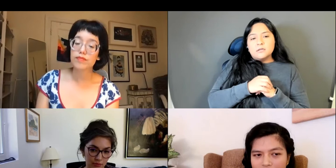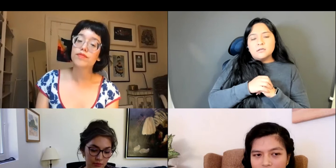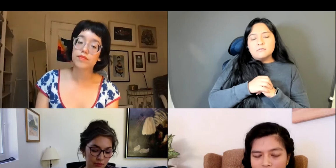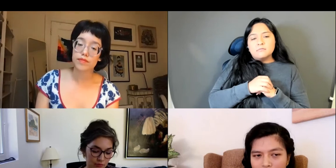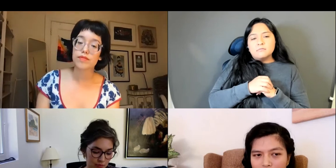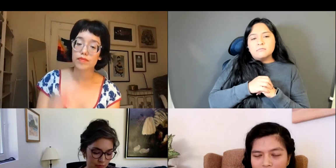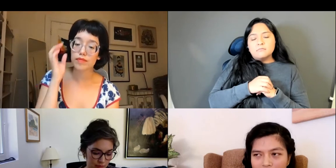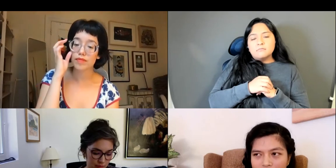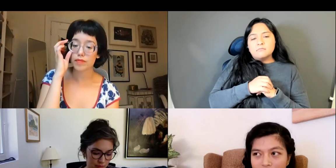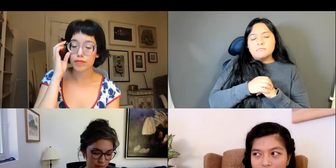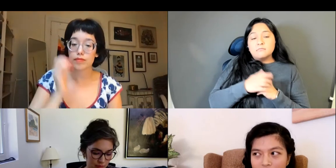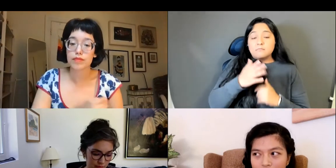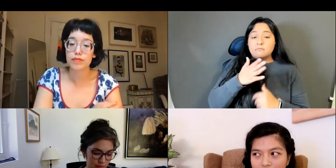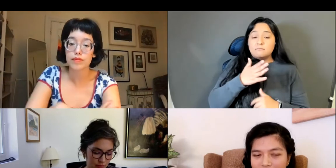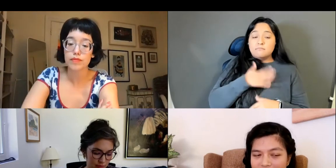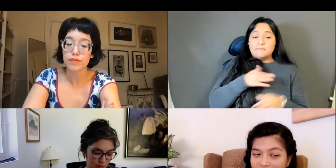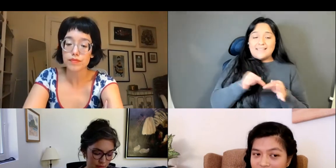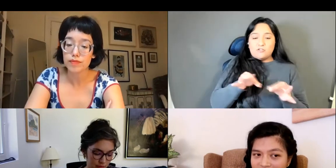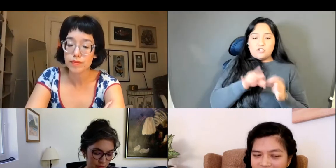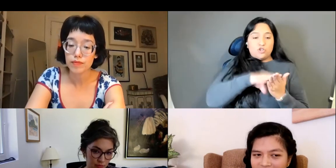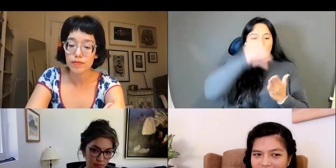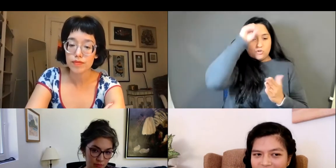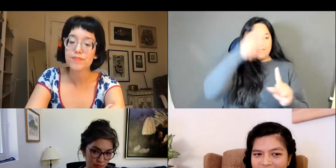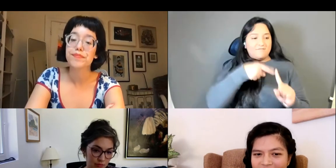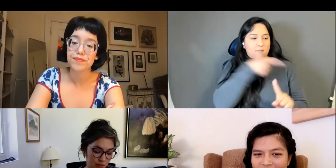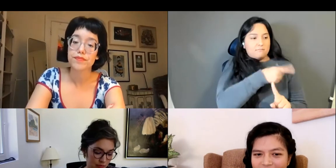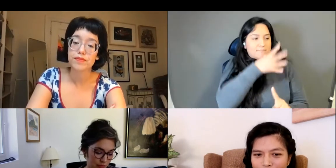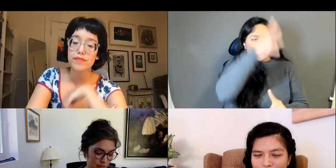because I learned it from my parents who left the country in 1990.